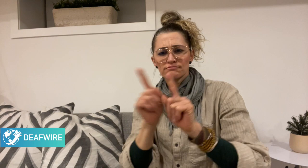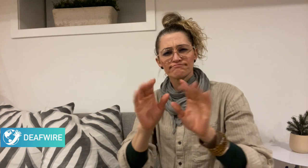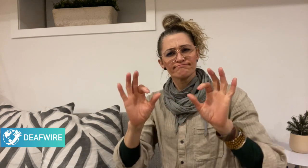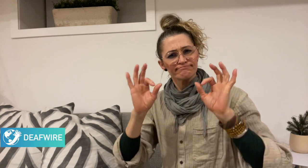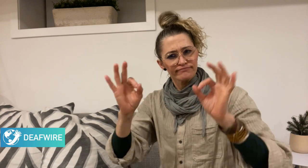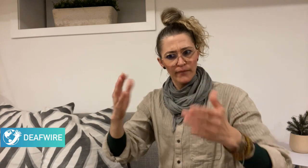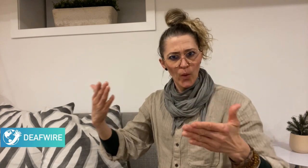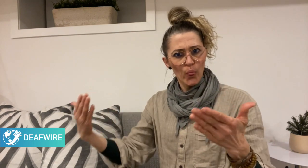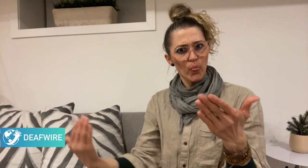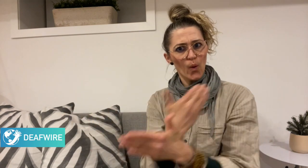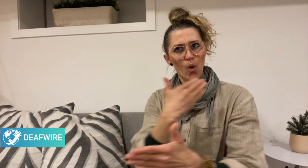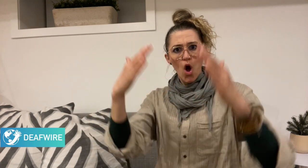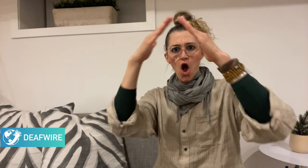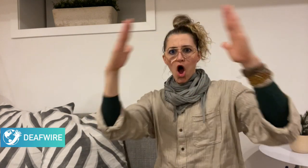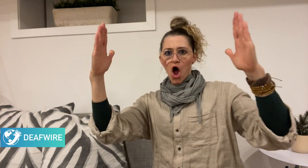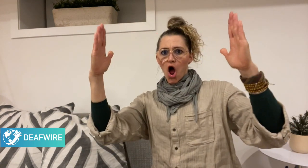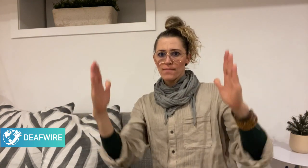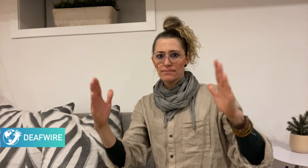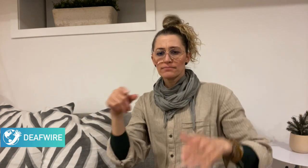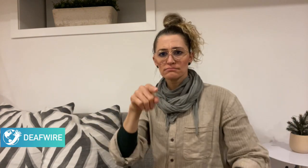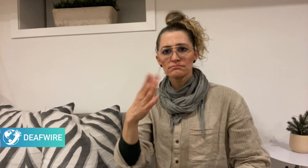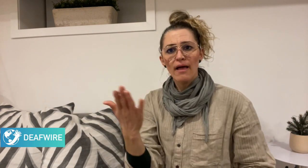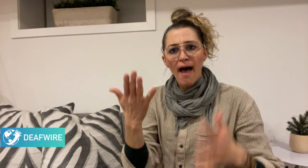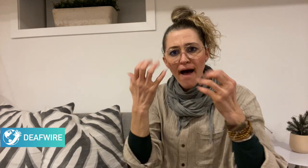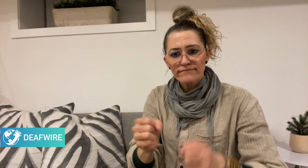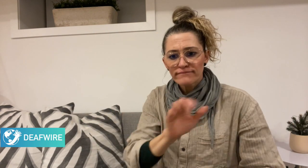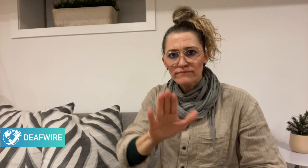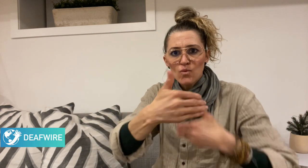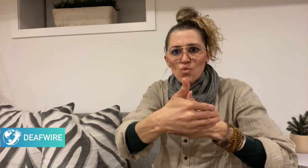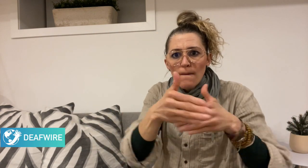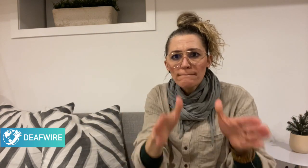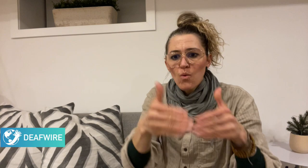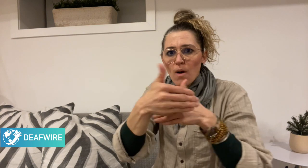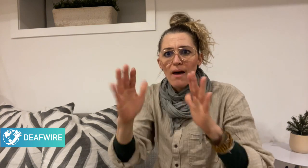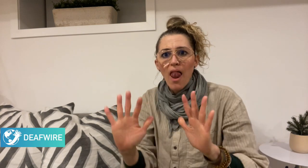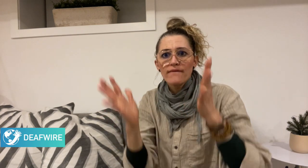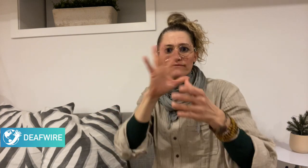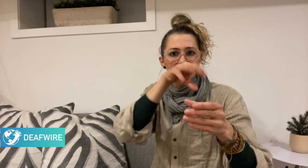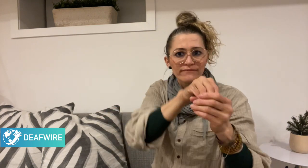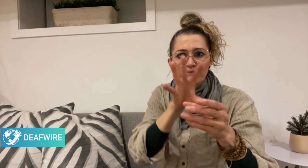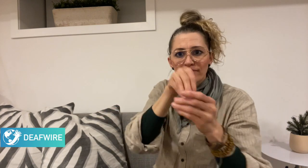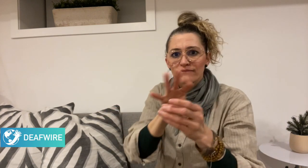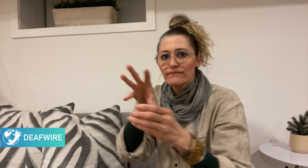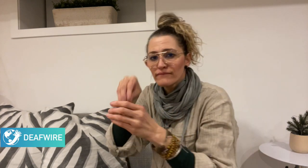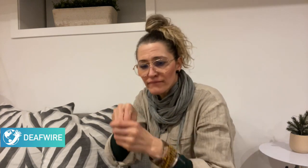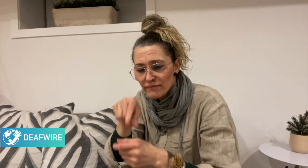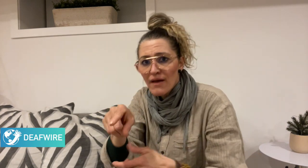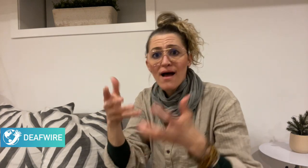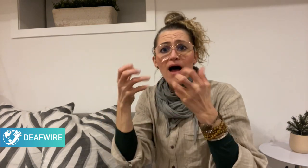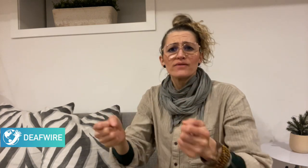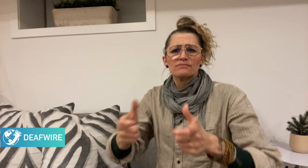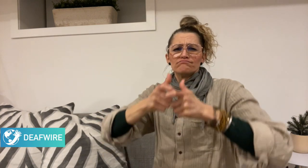living quarters, a big modern open-plan kitchen, a family room '